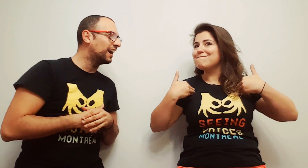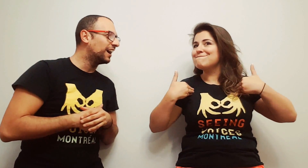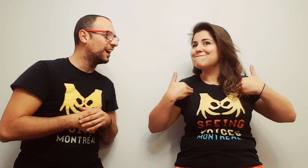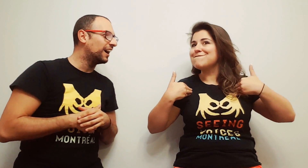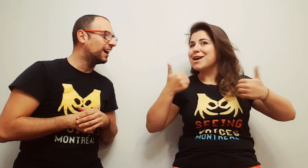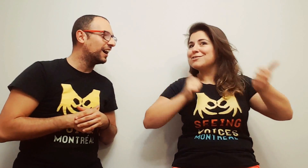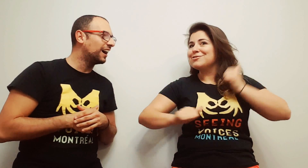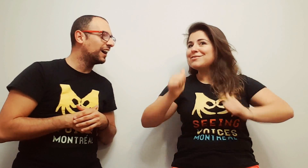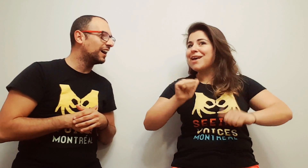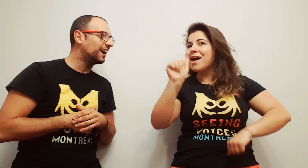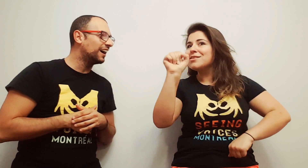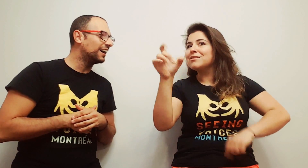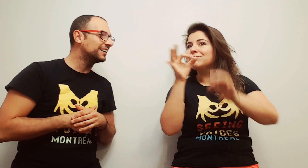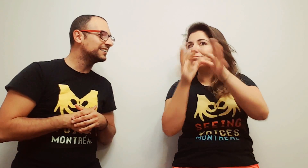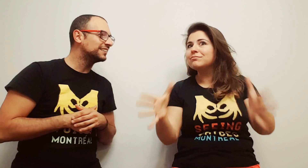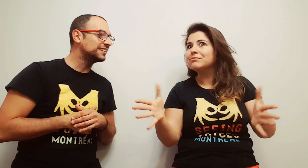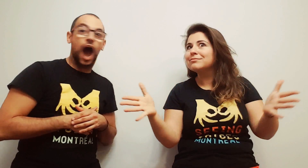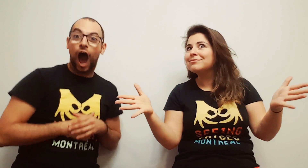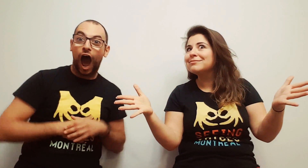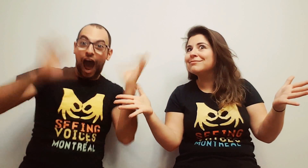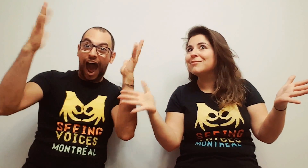There is another ASL-interpreted show!